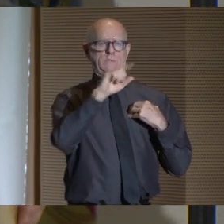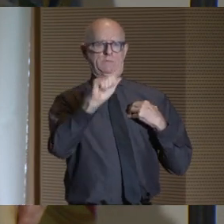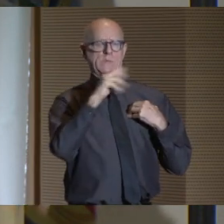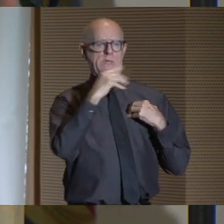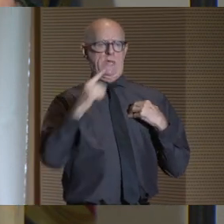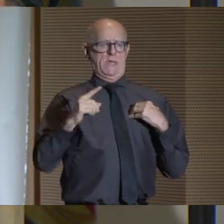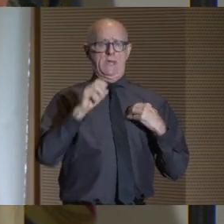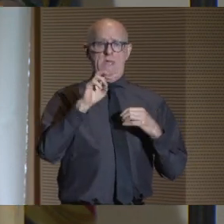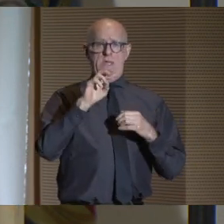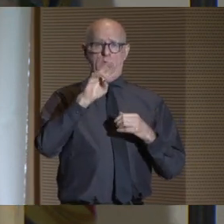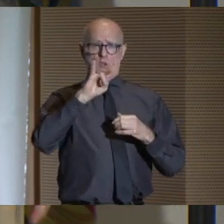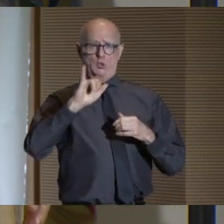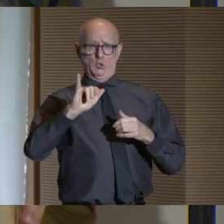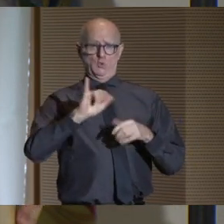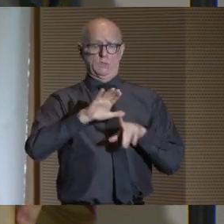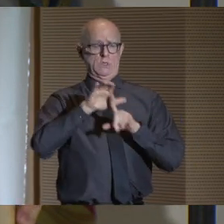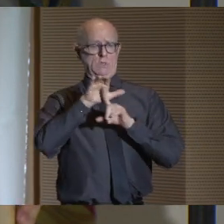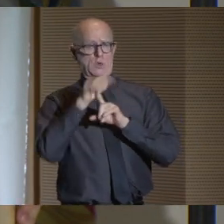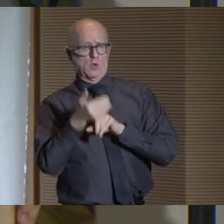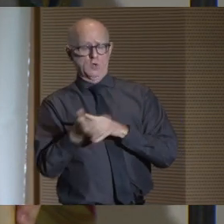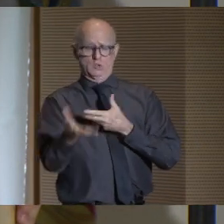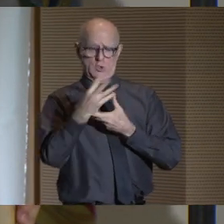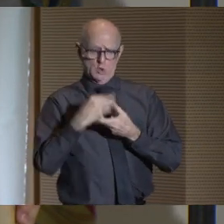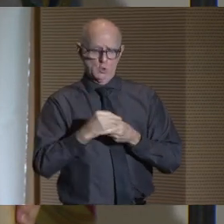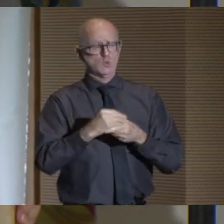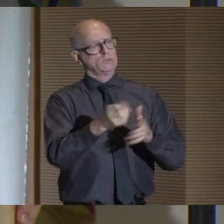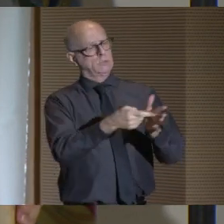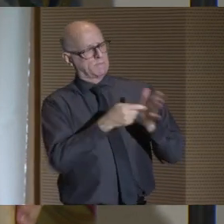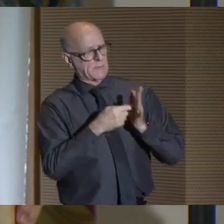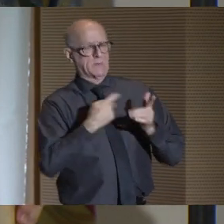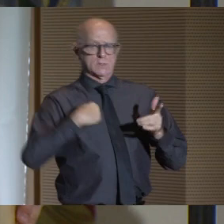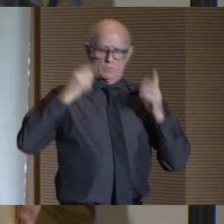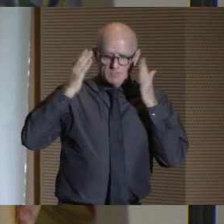and CUNY's culture of inclusion demands that we address it,